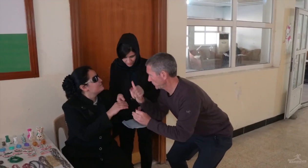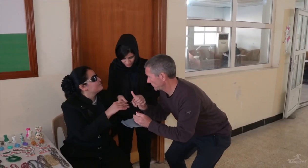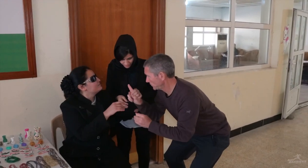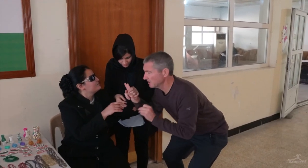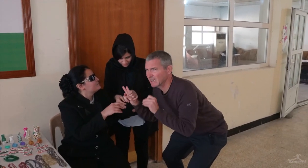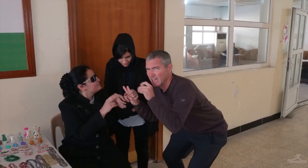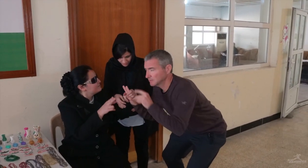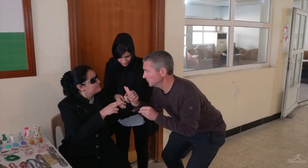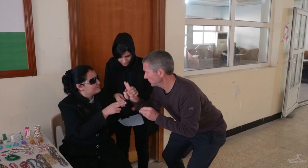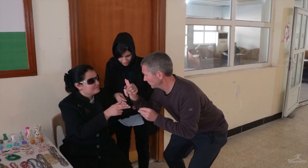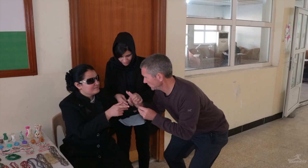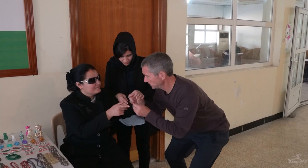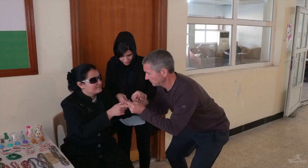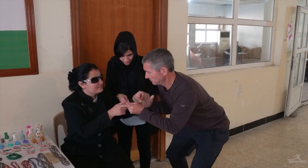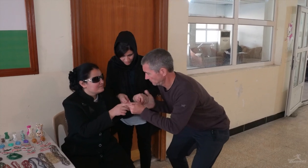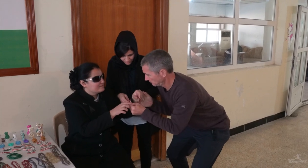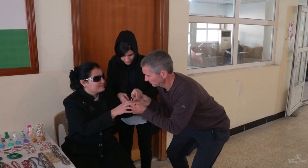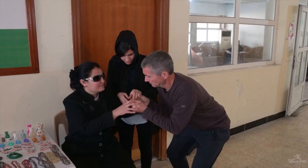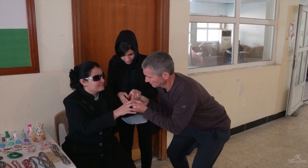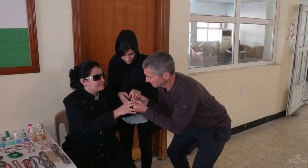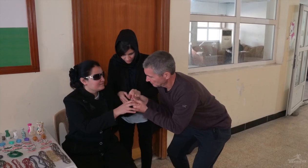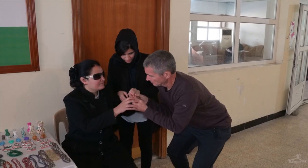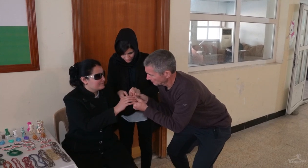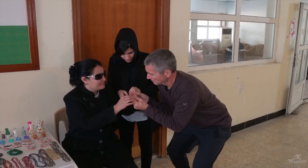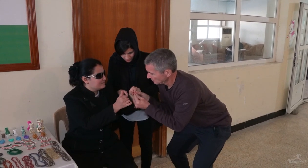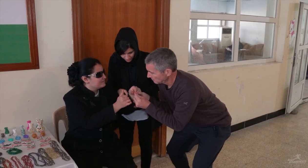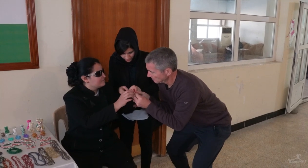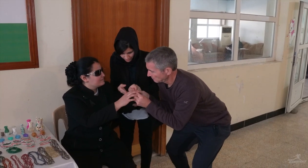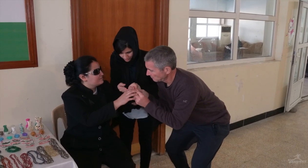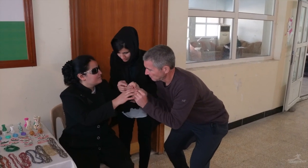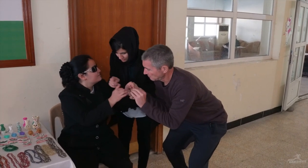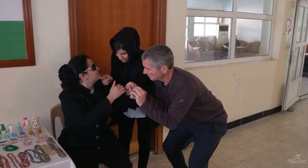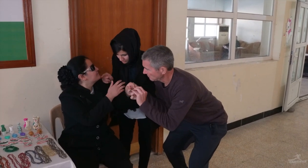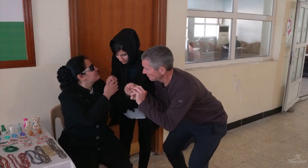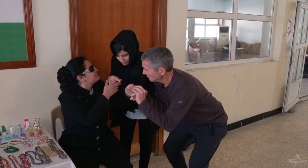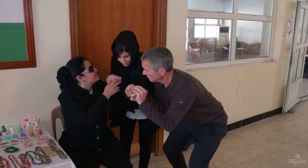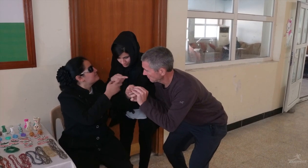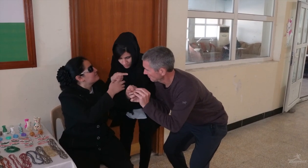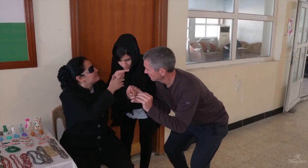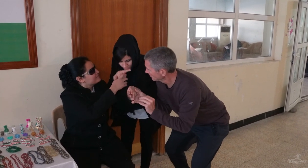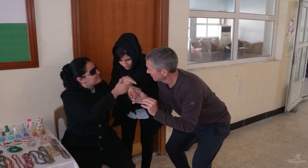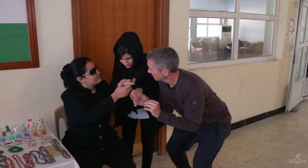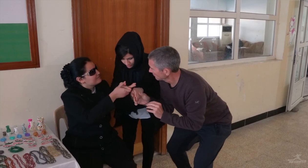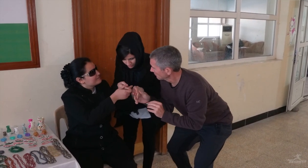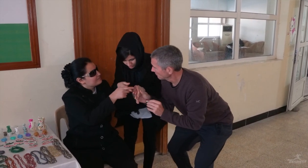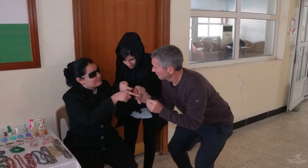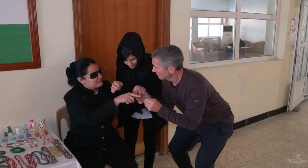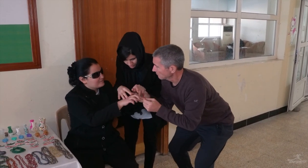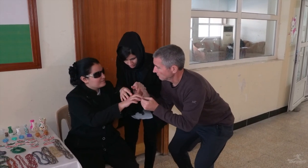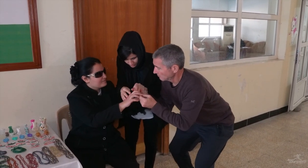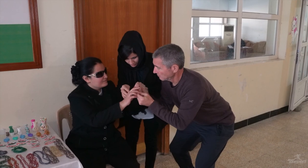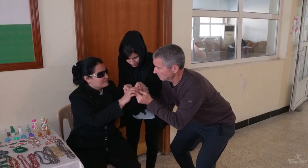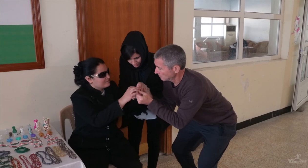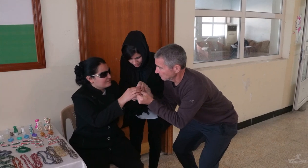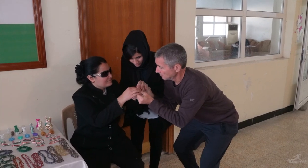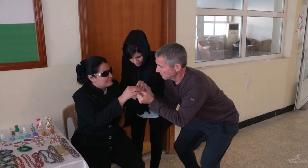I have a question for her. Can you find which is red? (Arabic Sign Language)